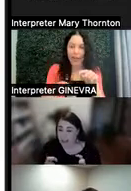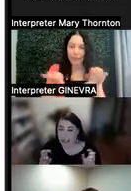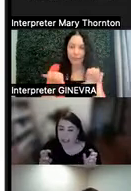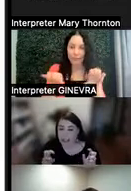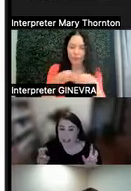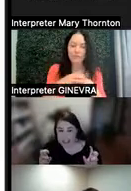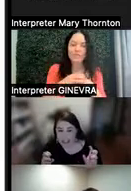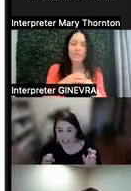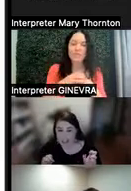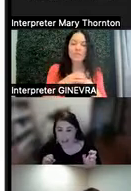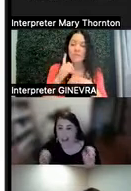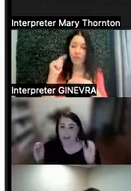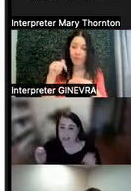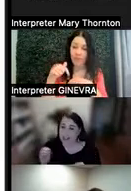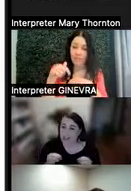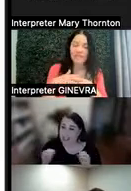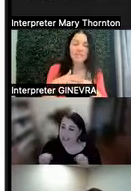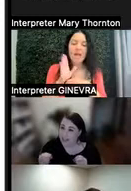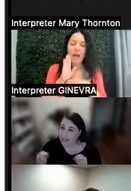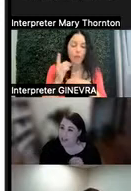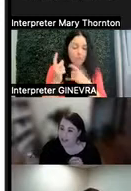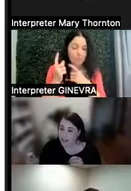And, in this case, I would consider a "can't do"